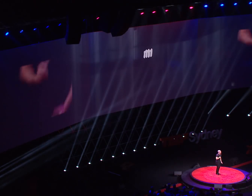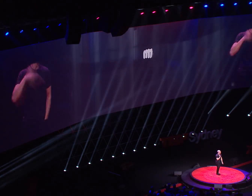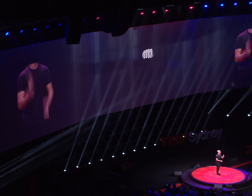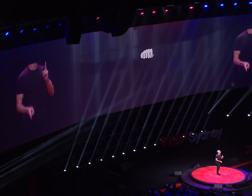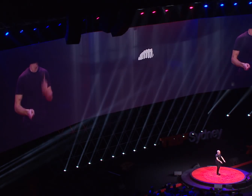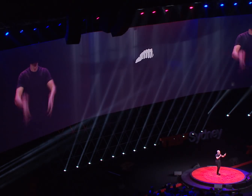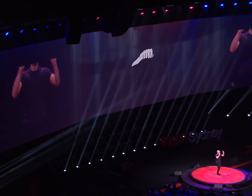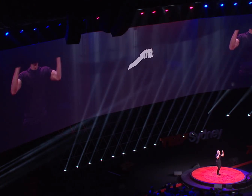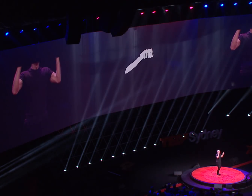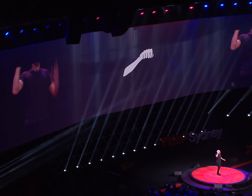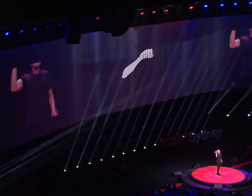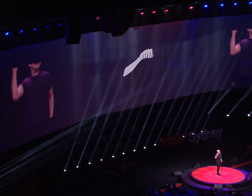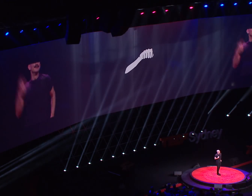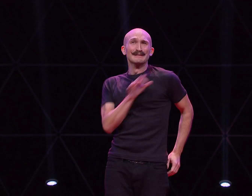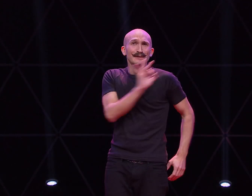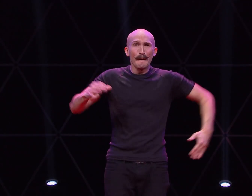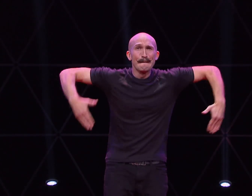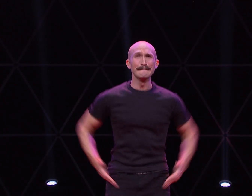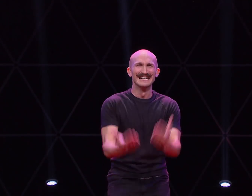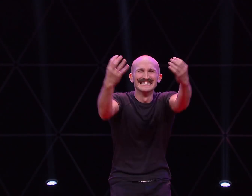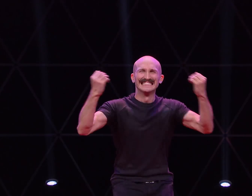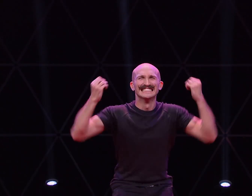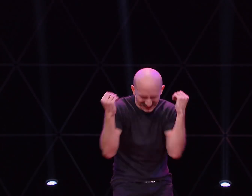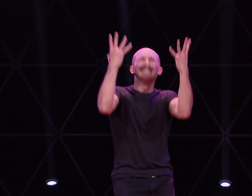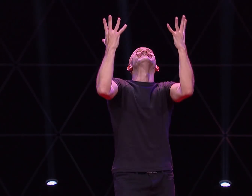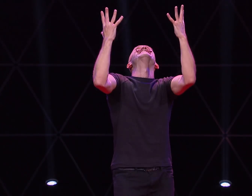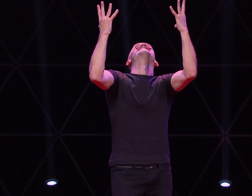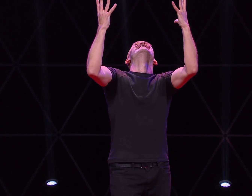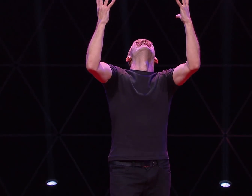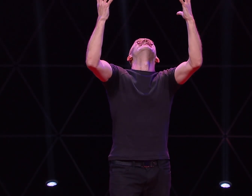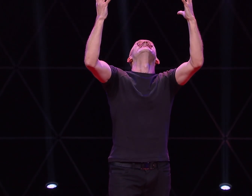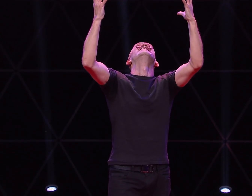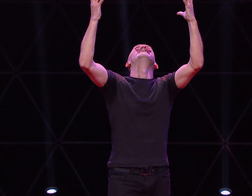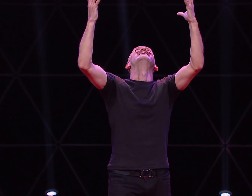But sometimes wish I'd never been born at all